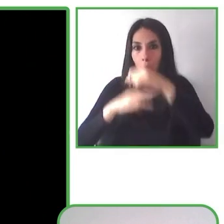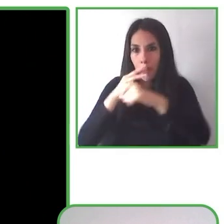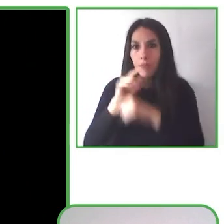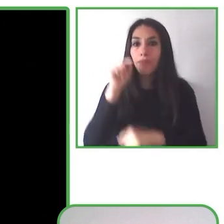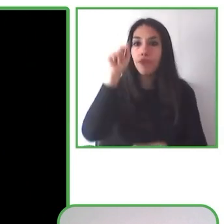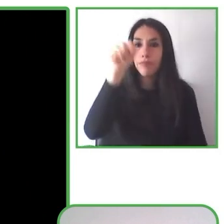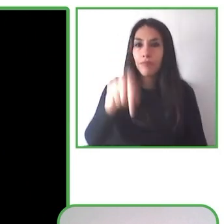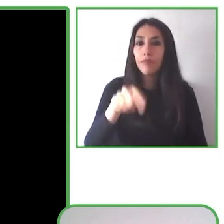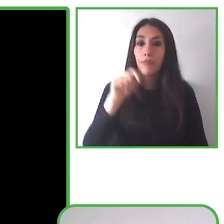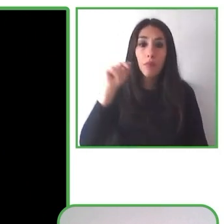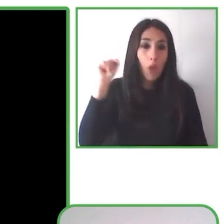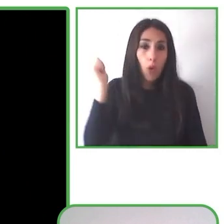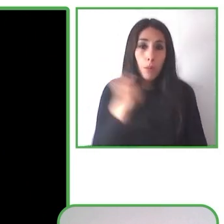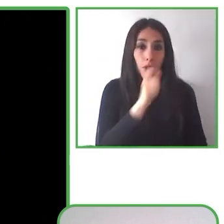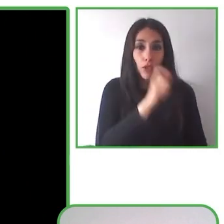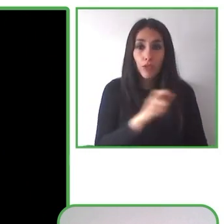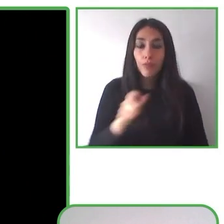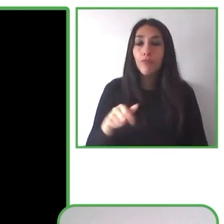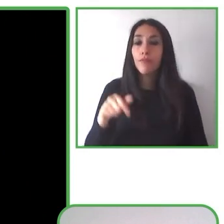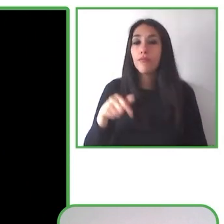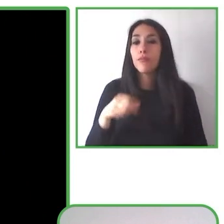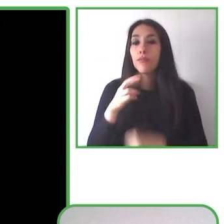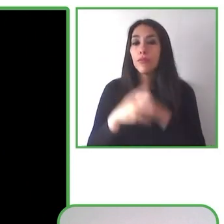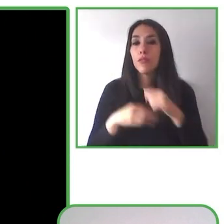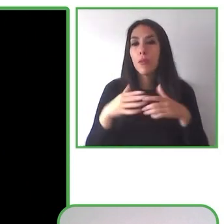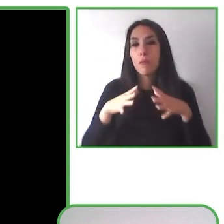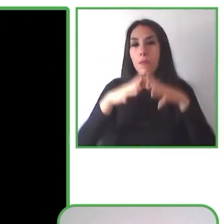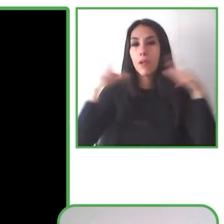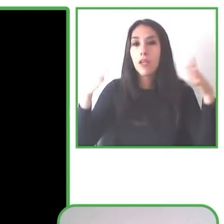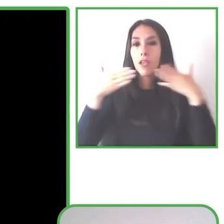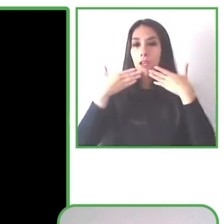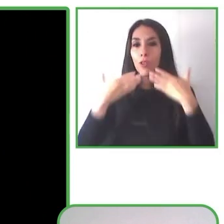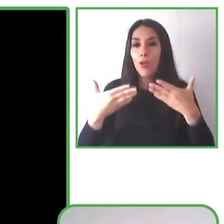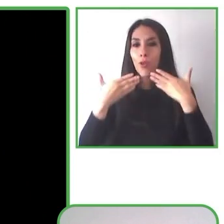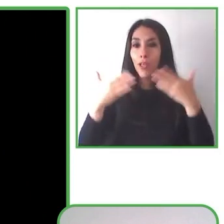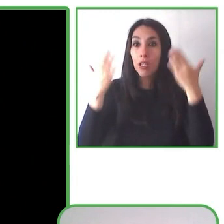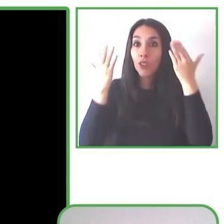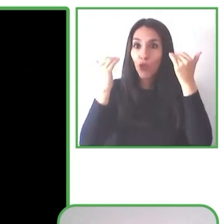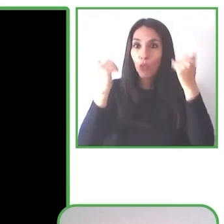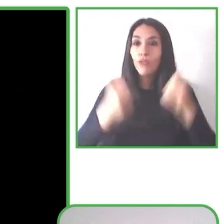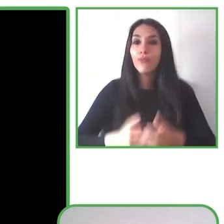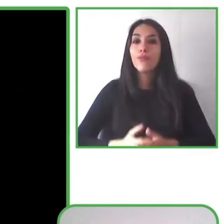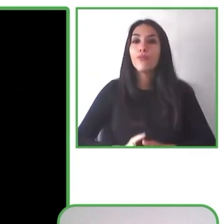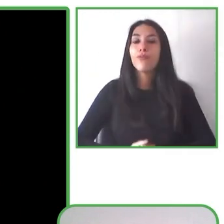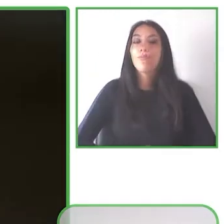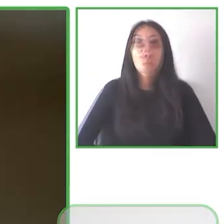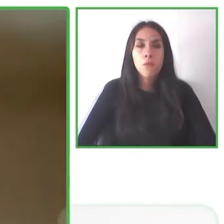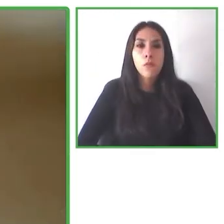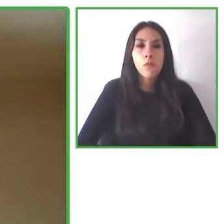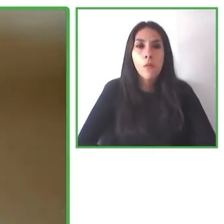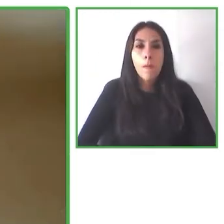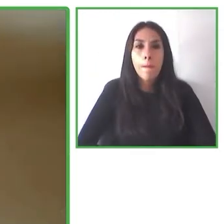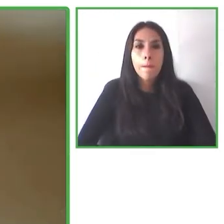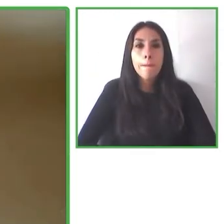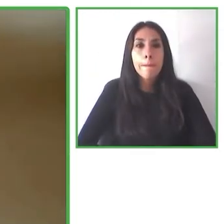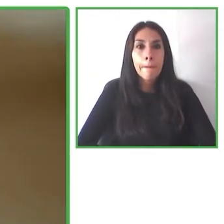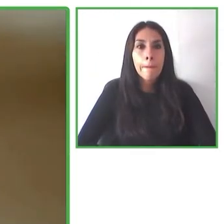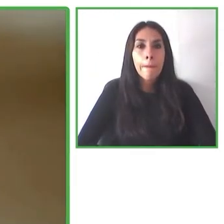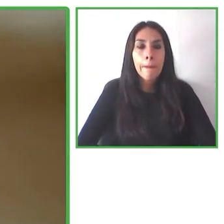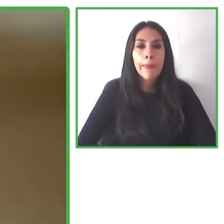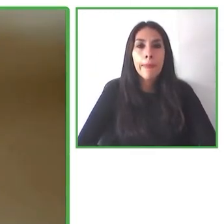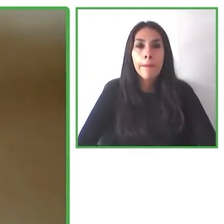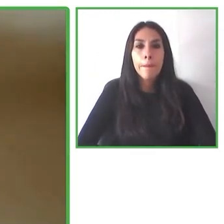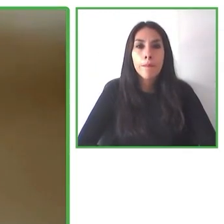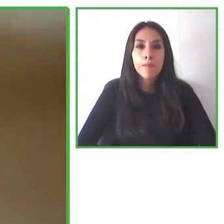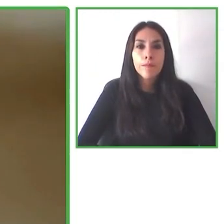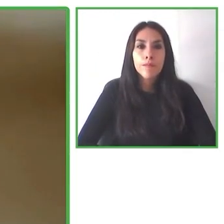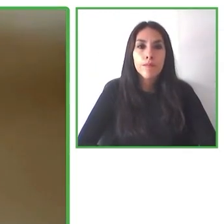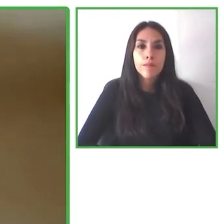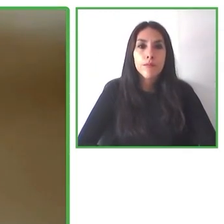Thank you so much, Andrés.